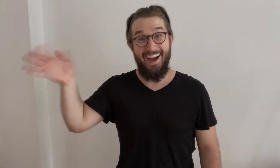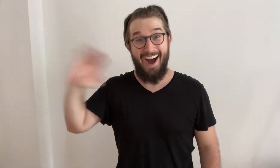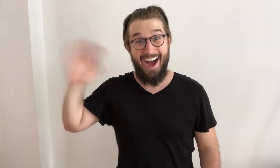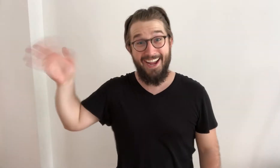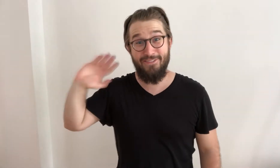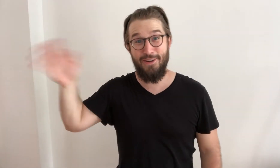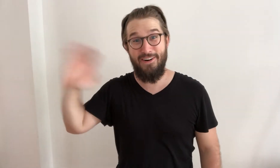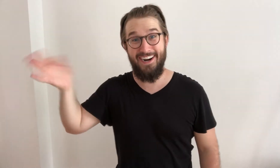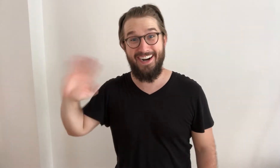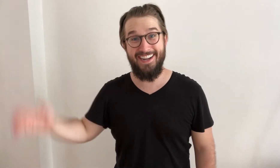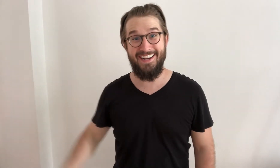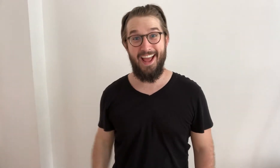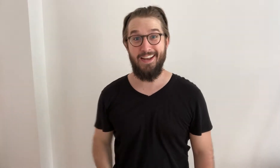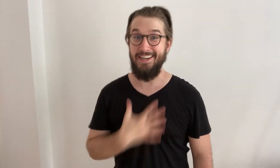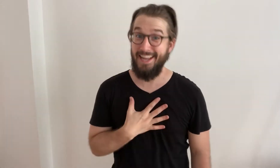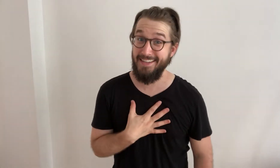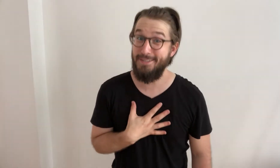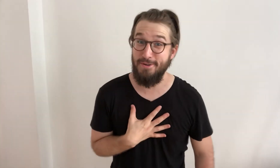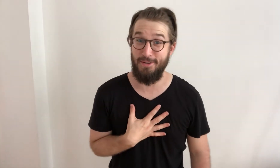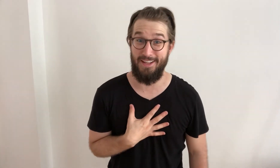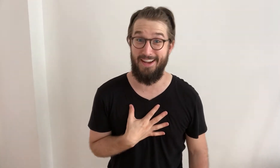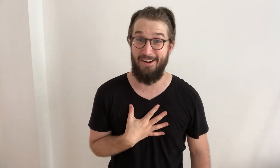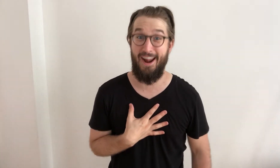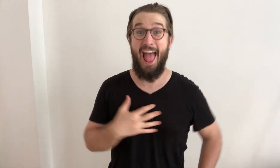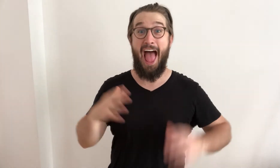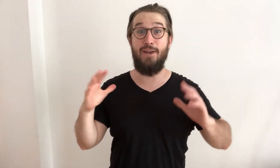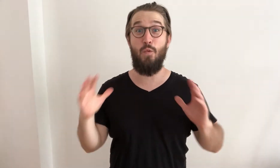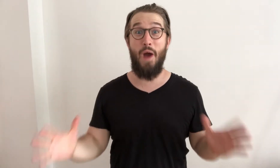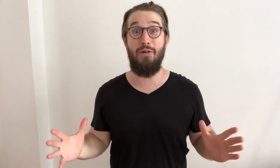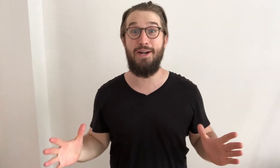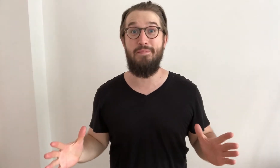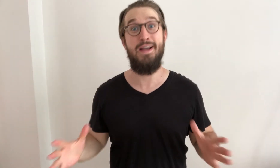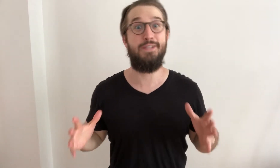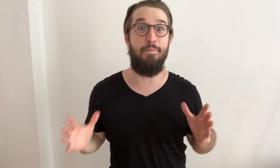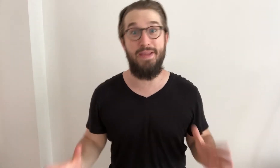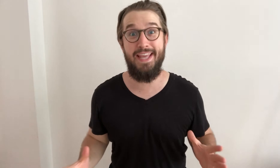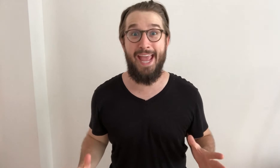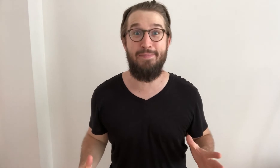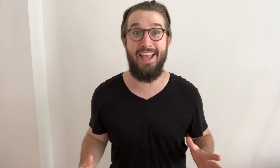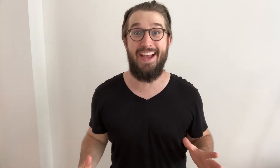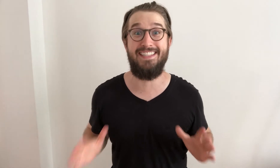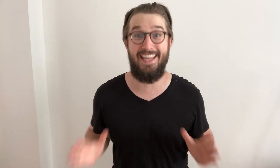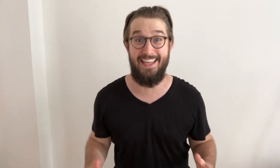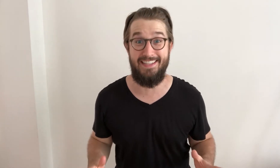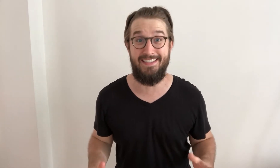Hi, everyone! Nick Noodle here and welcome to BKBXKids!,